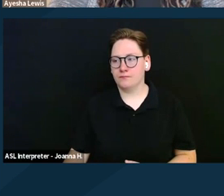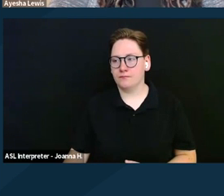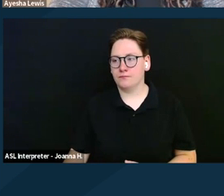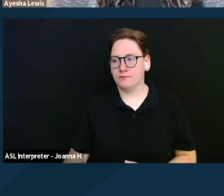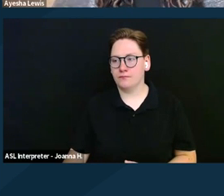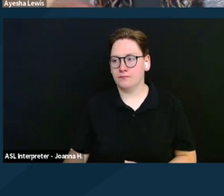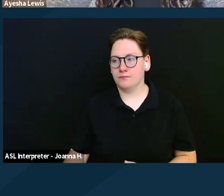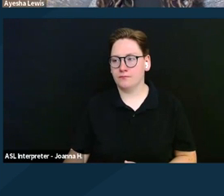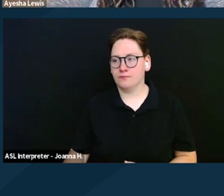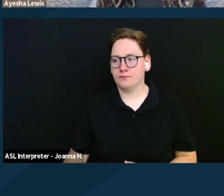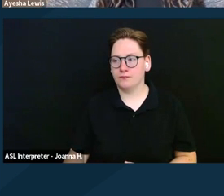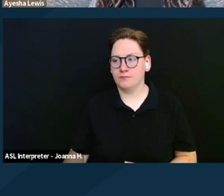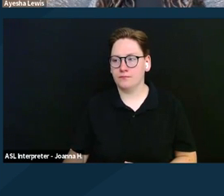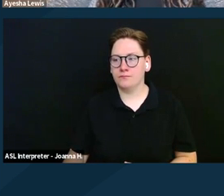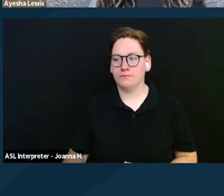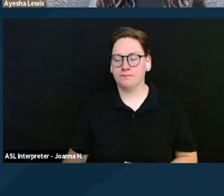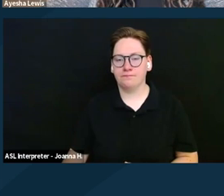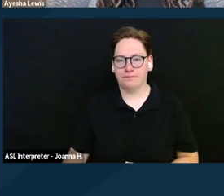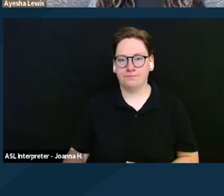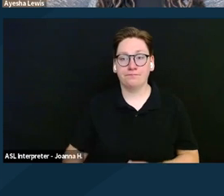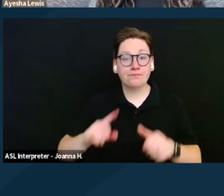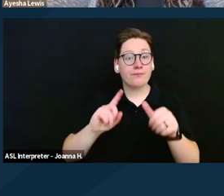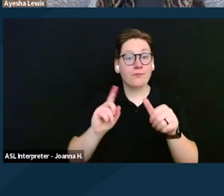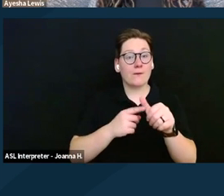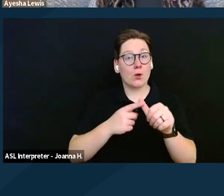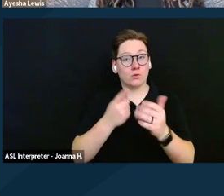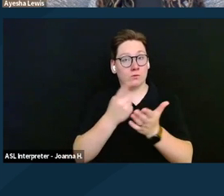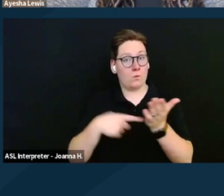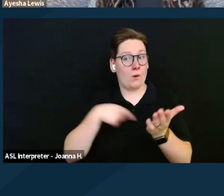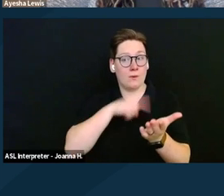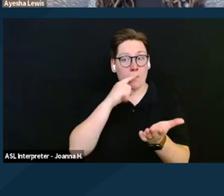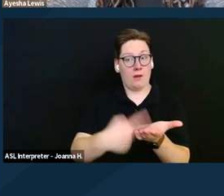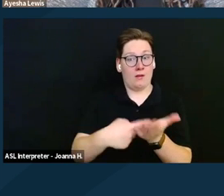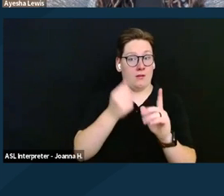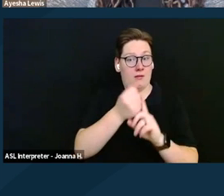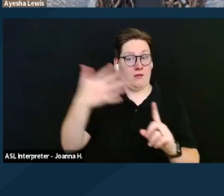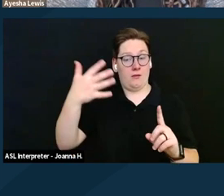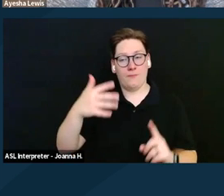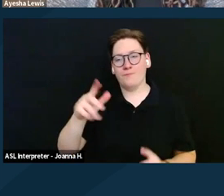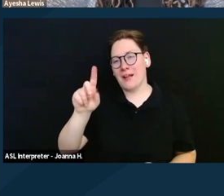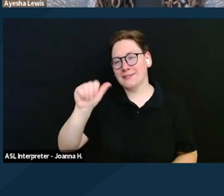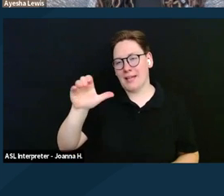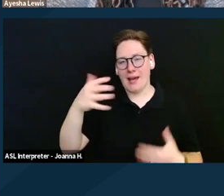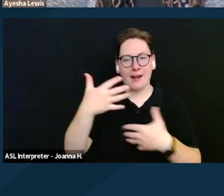Okay, for the first penalty that we are going to discuss in more detailed is the Disabled Adult Child, or DAC, marriage penalty.